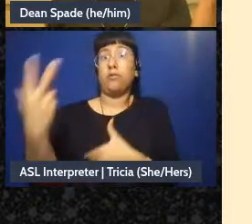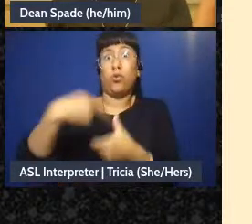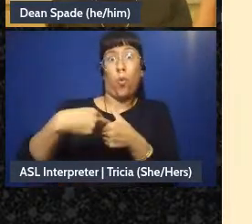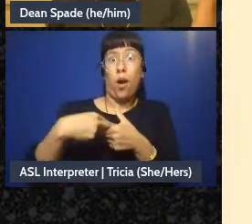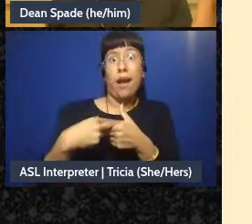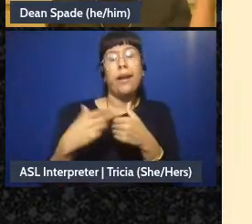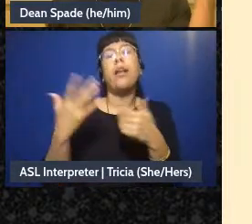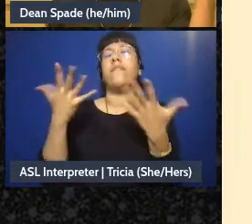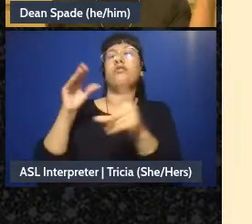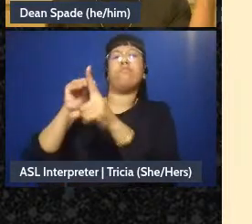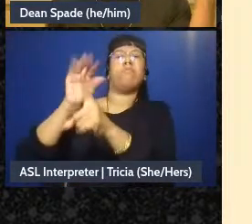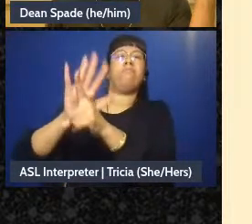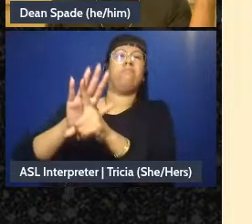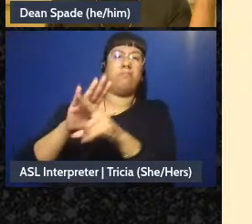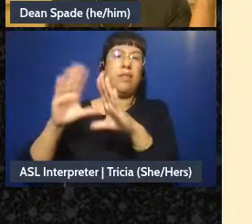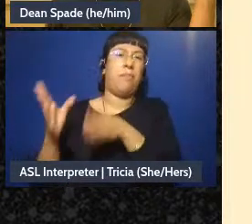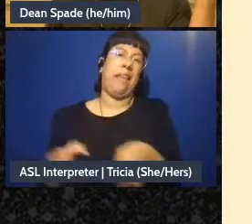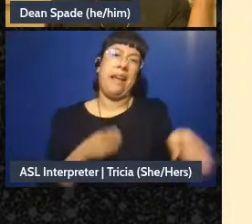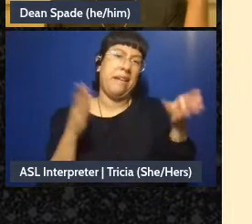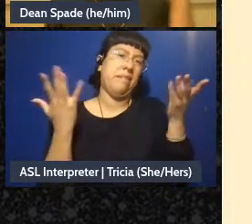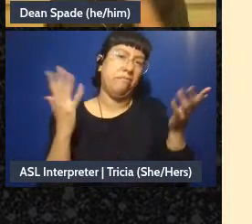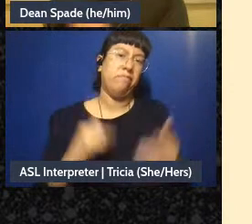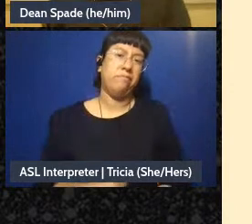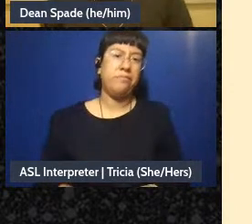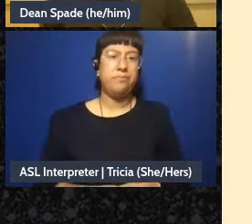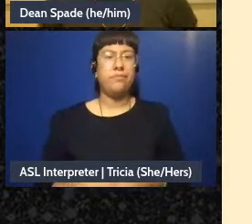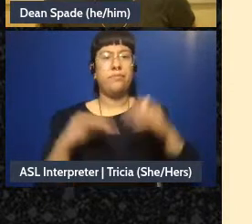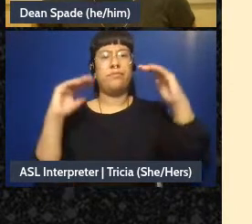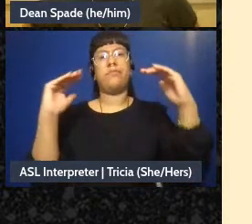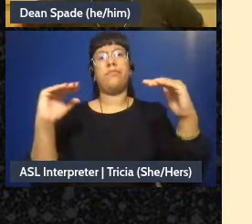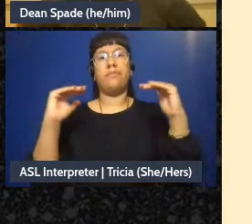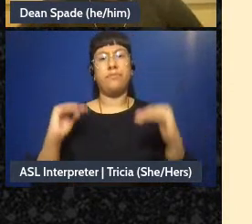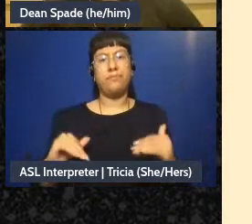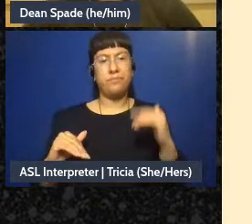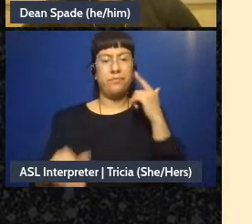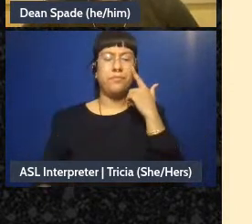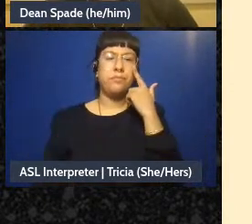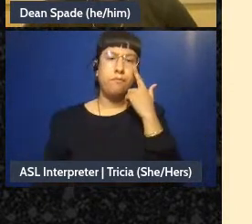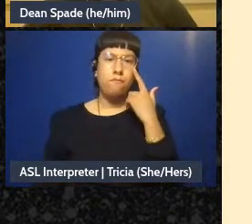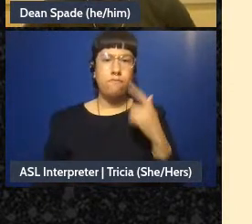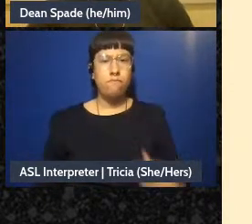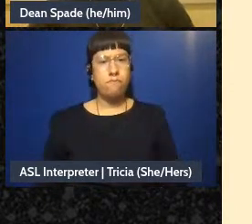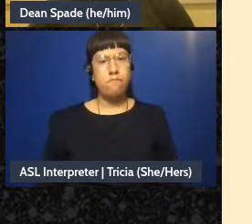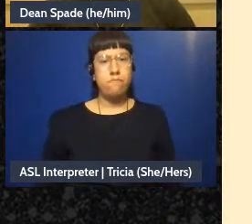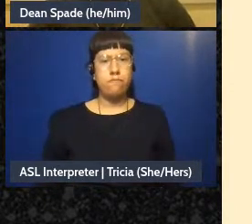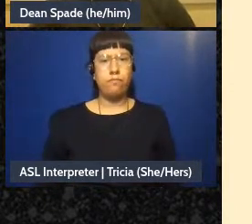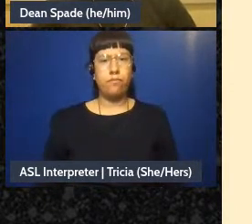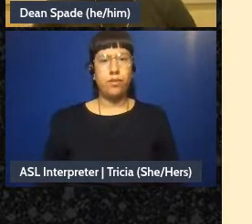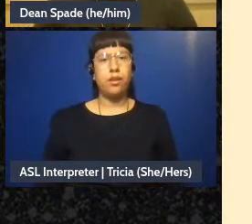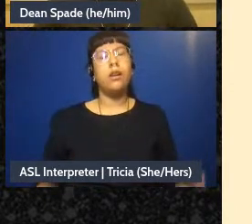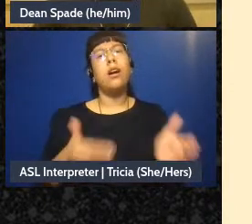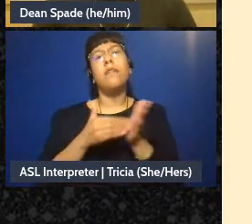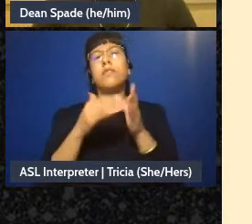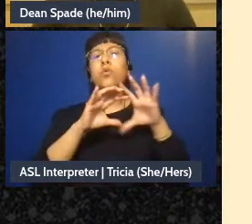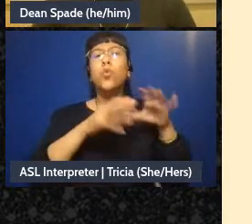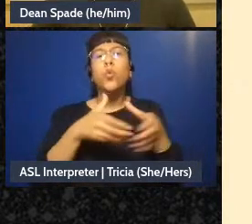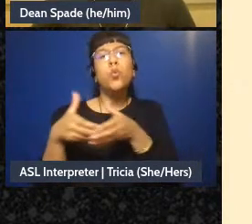what the plan is. In a lot of groups there's a dynamic where people will take on new work for